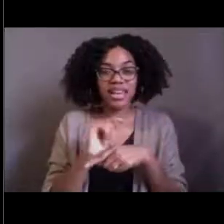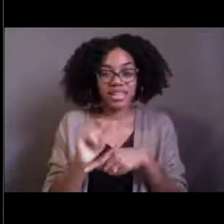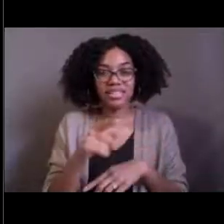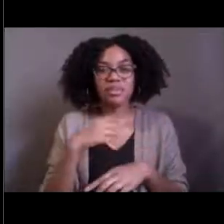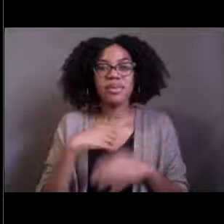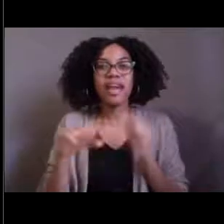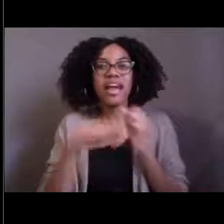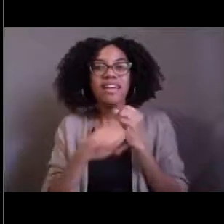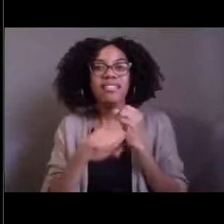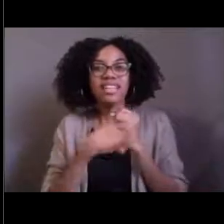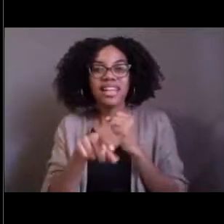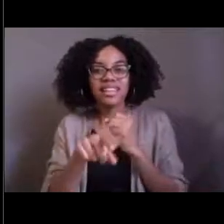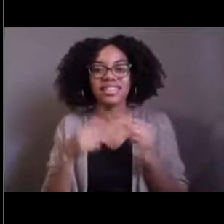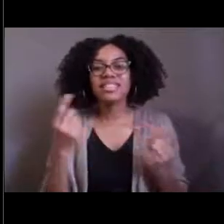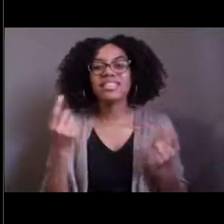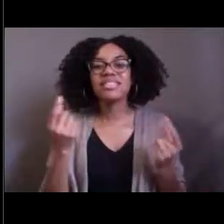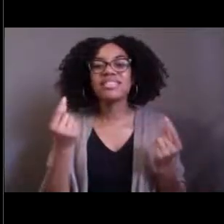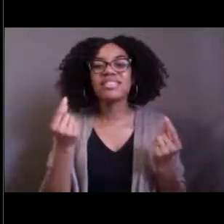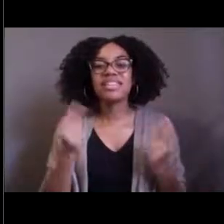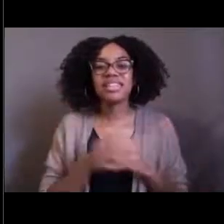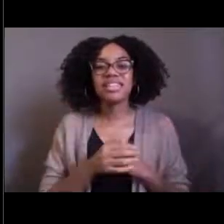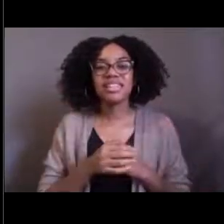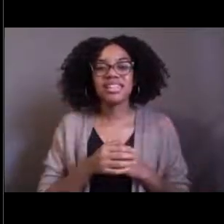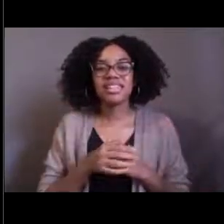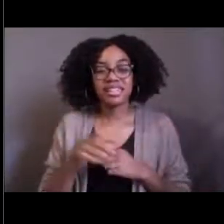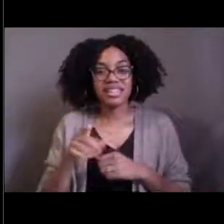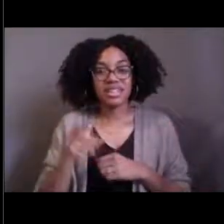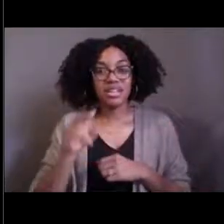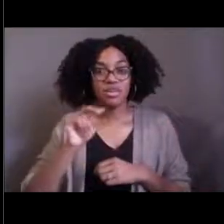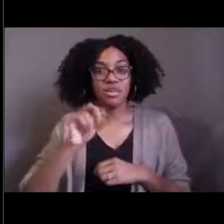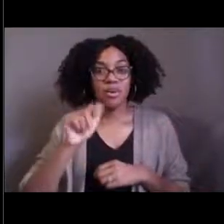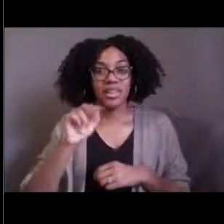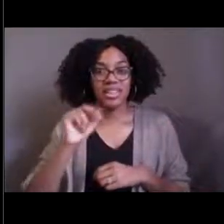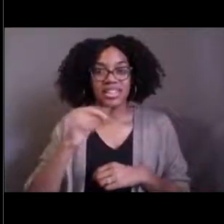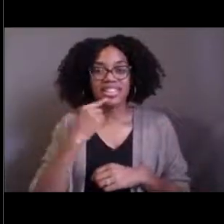Nolan thinks it looks like a snake. What else do people?